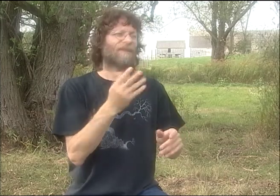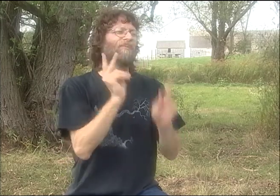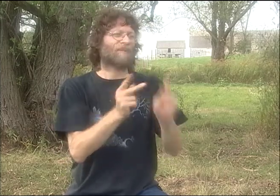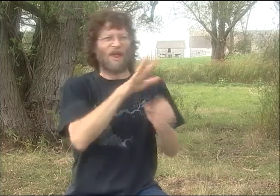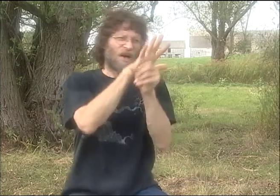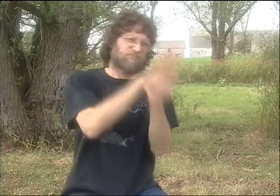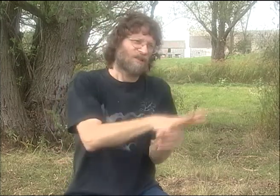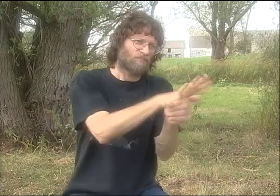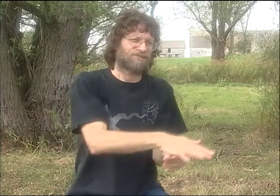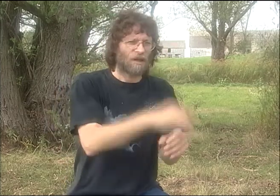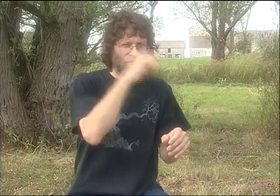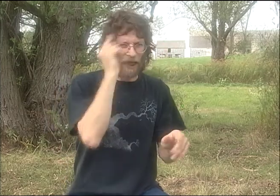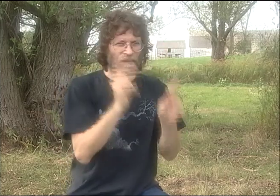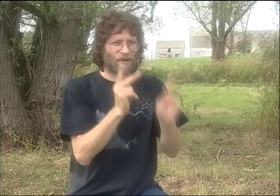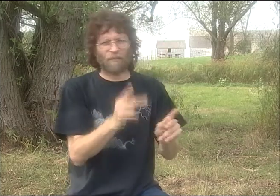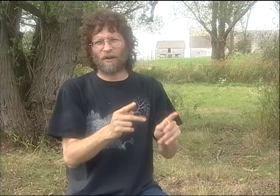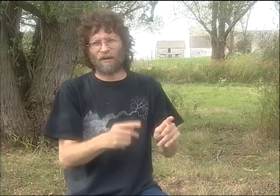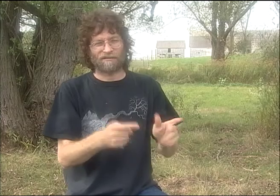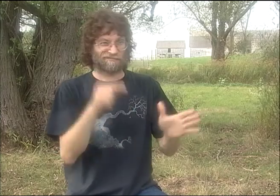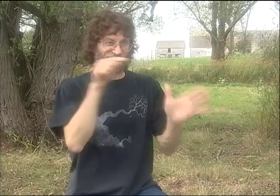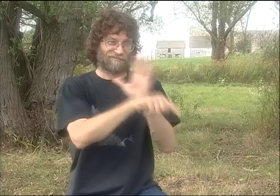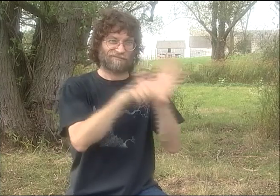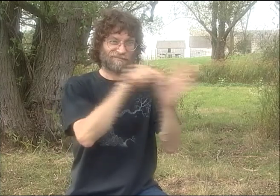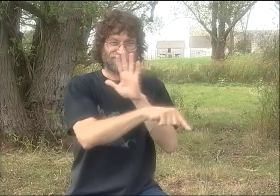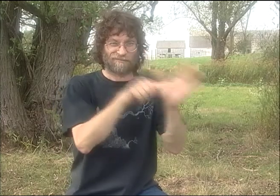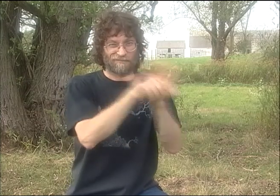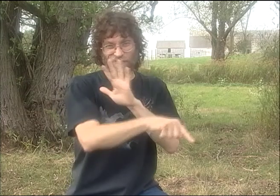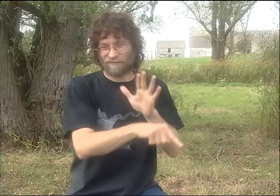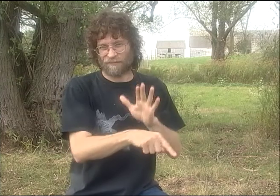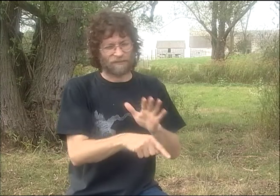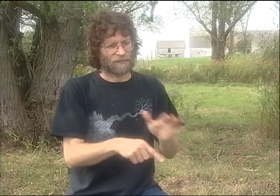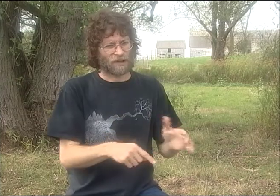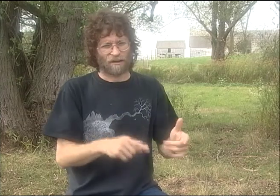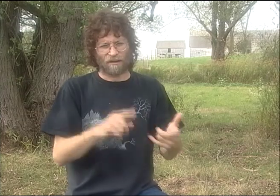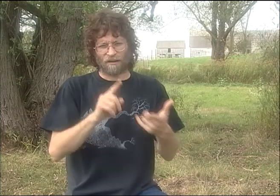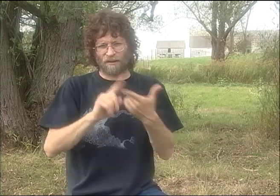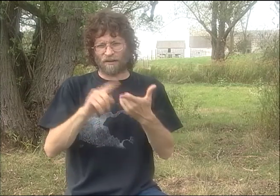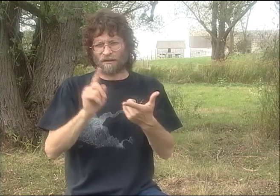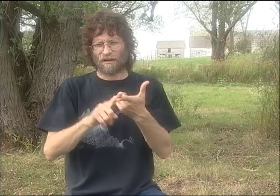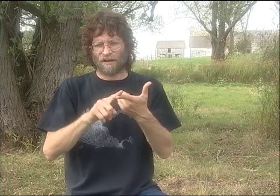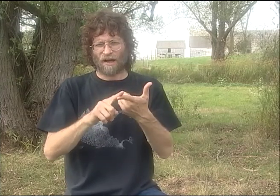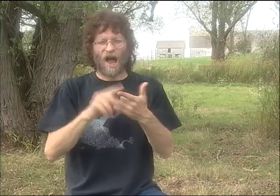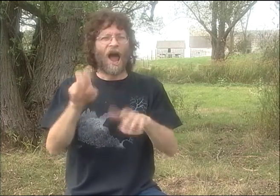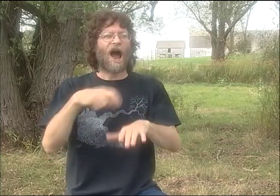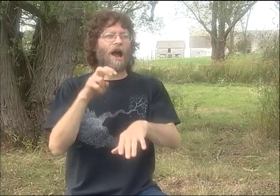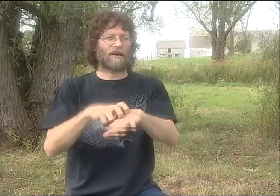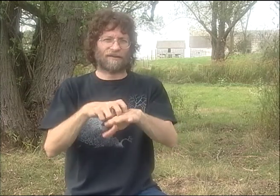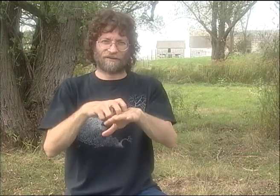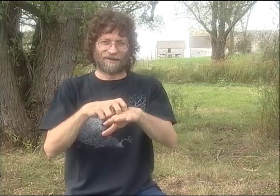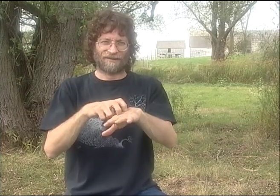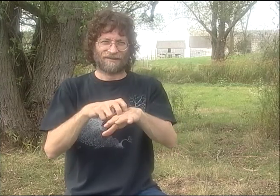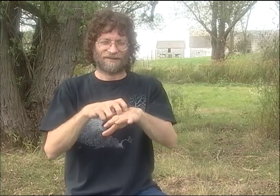BECAUSE THERE WAS A LOT OF UNREST THERE BECAUSE OF THE APARTHEID SITUATION AND THE OPPRESSION OF THE WHITE PEOPLE